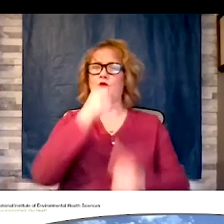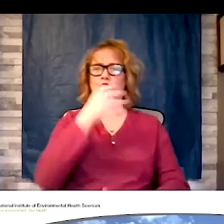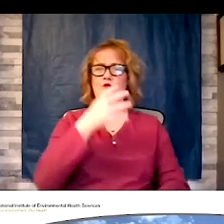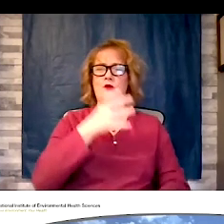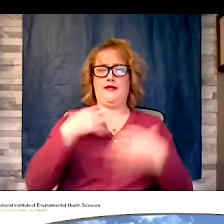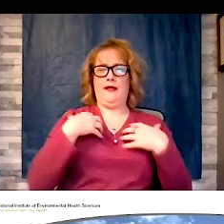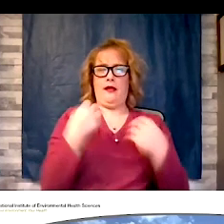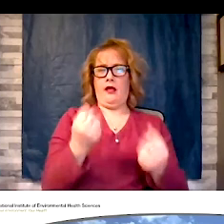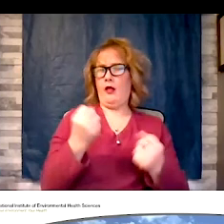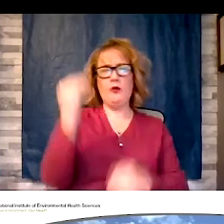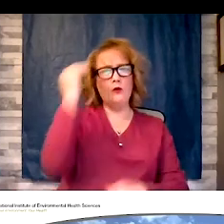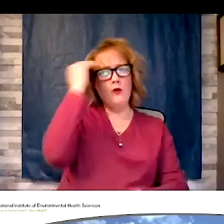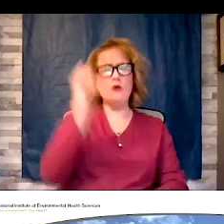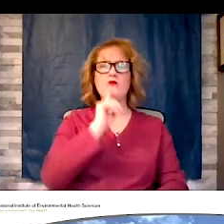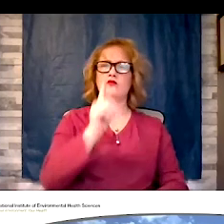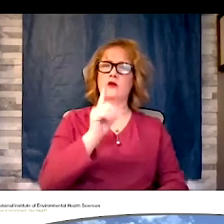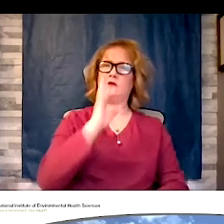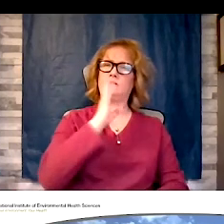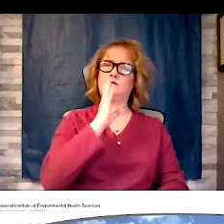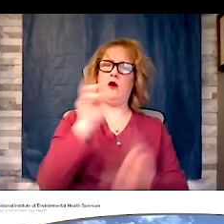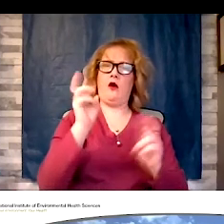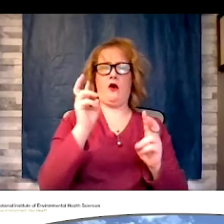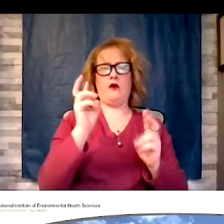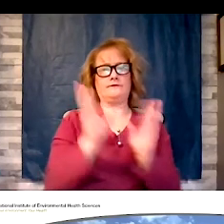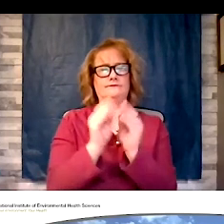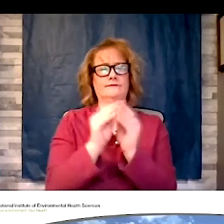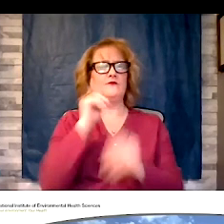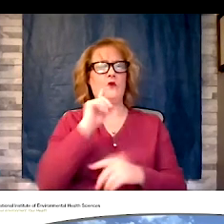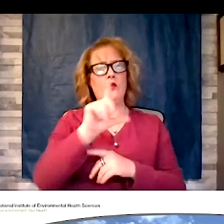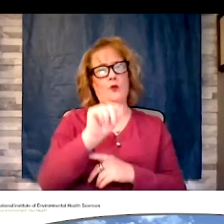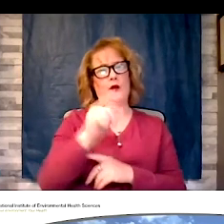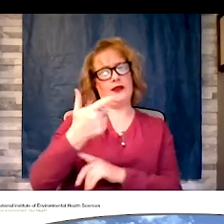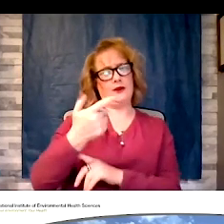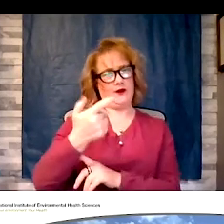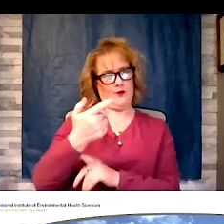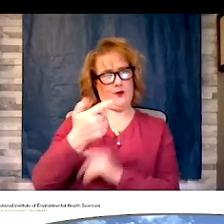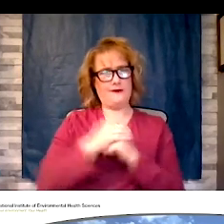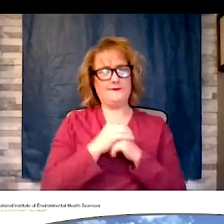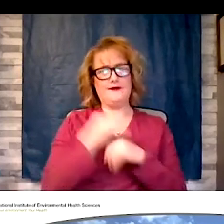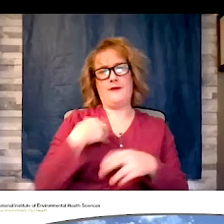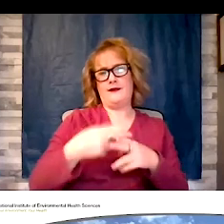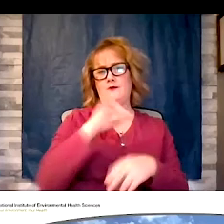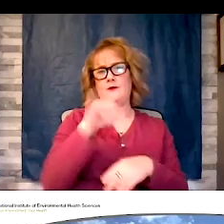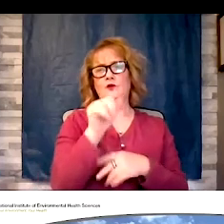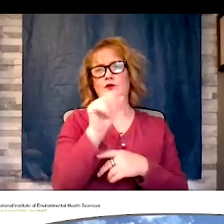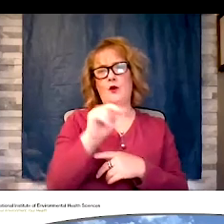talk webinar for 2021. I'm Dr. Joan Packenham, chair of the women's health awareness